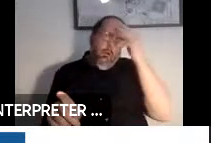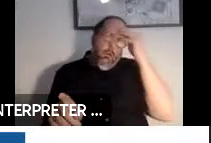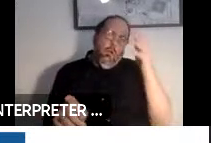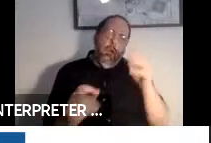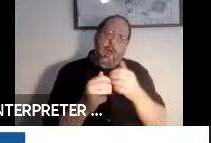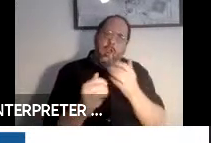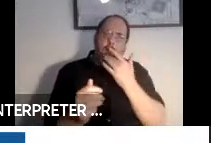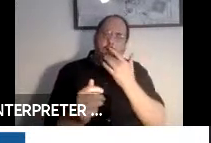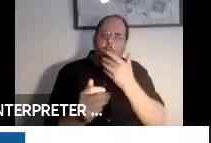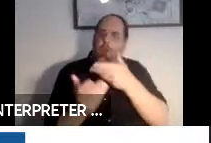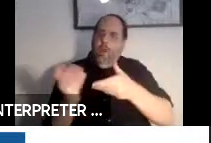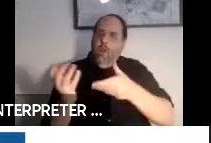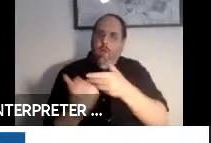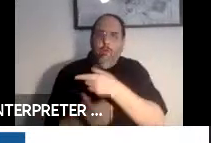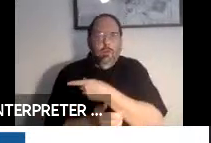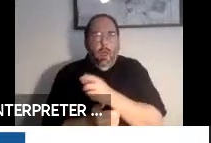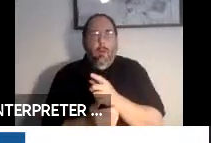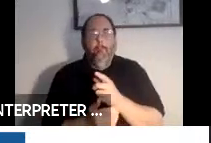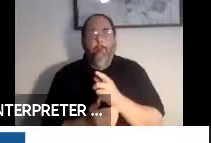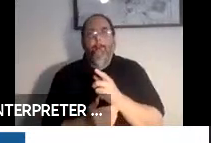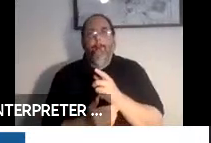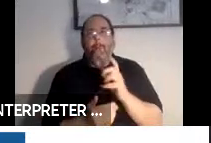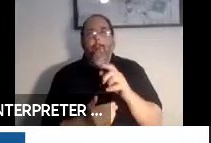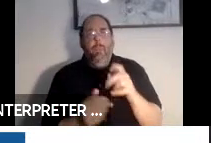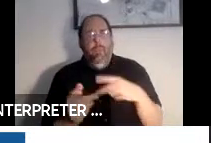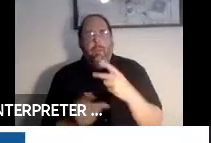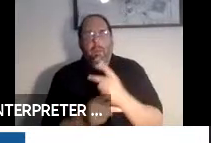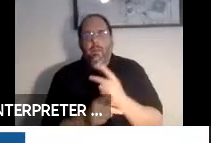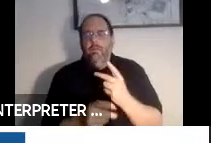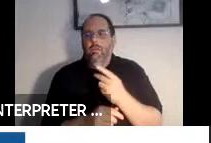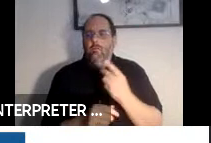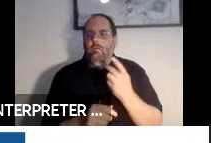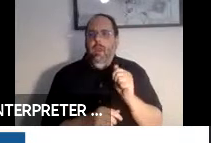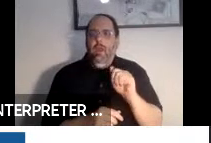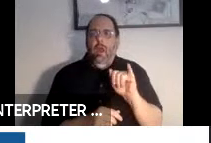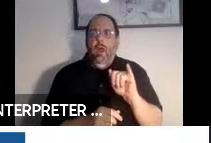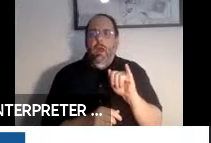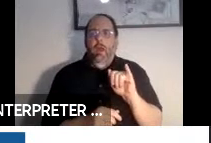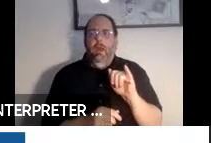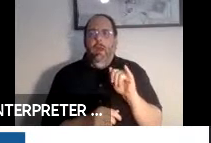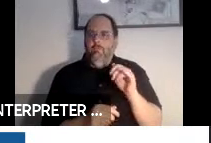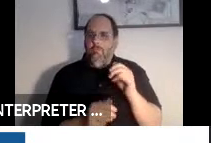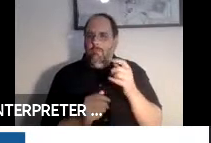interact with them. These kinds of artificial intelligence features are going to become